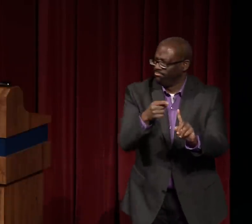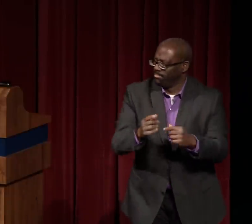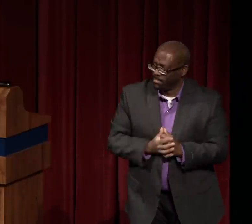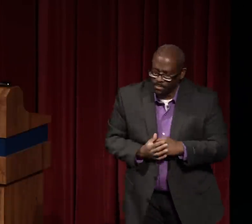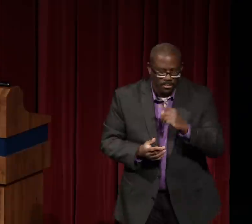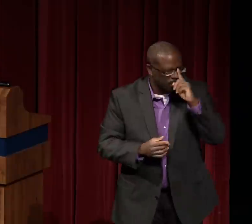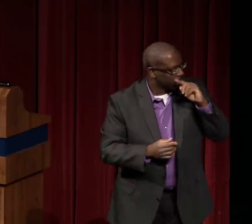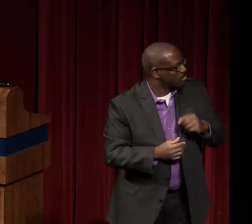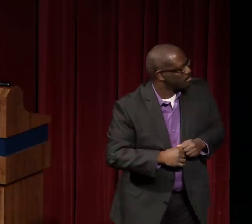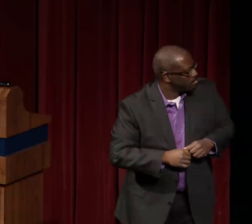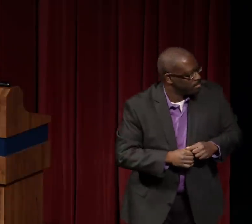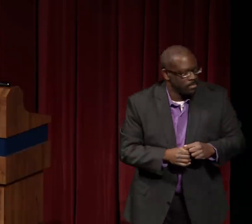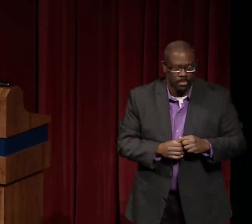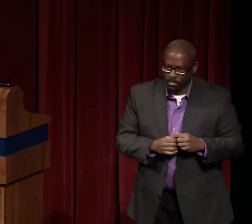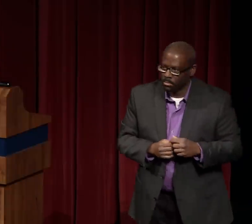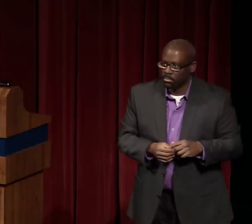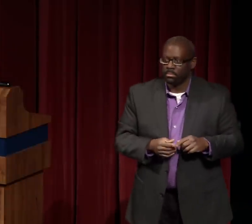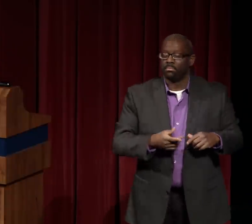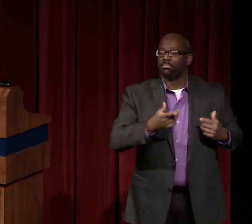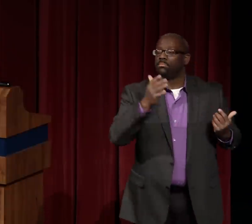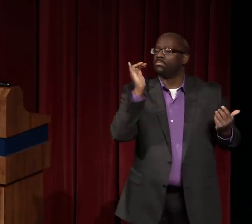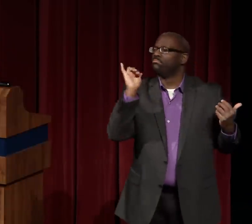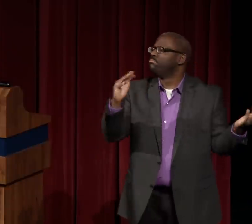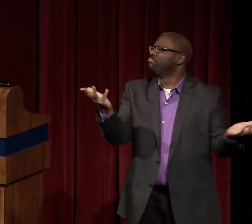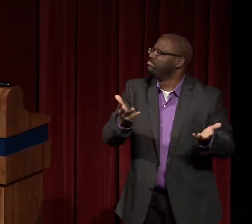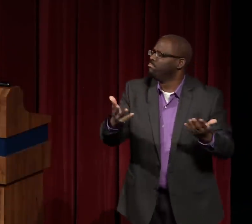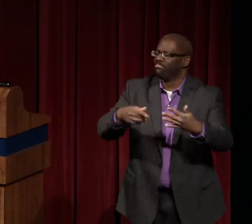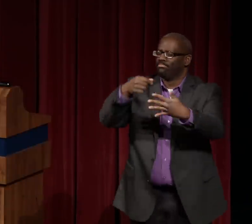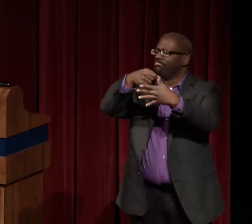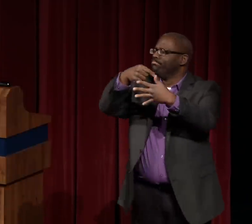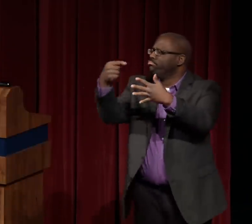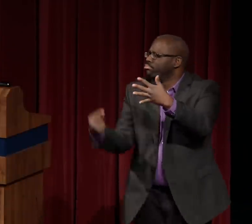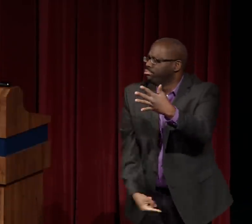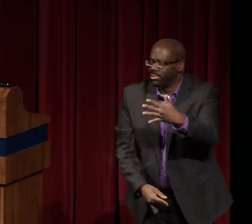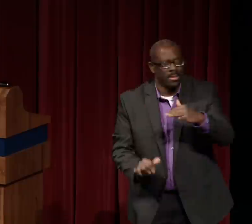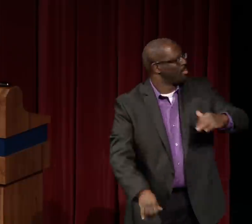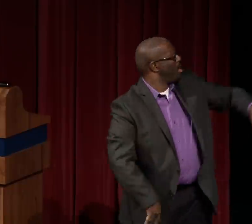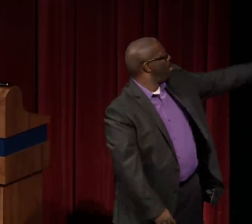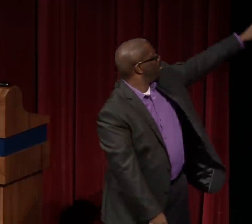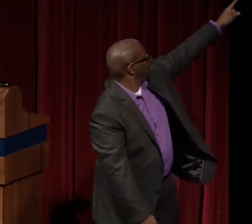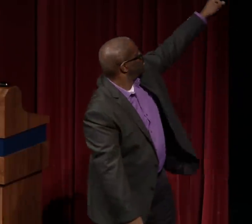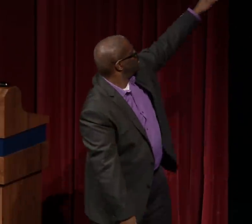So let's see now how this connects to Dr. Marbury, our beloved Nathie.